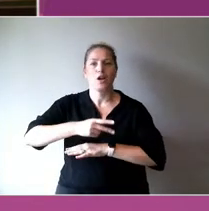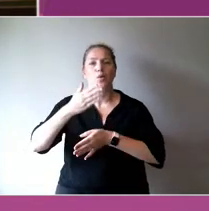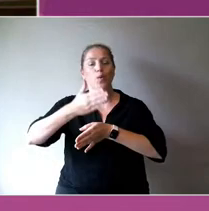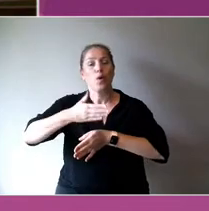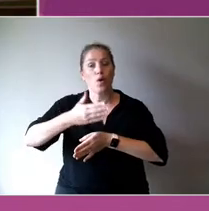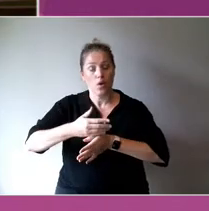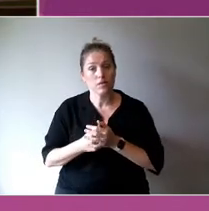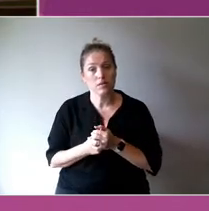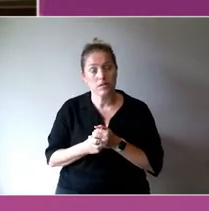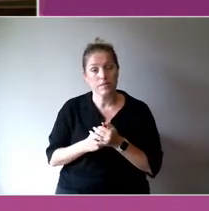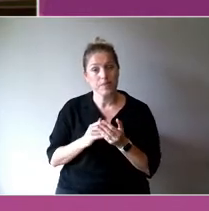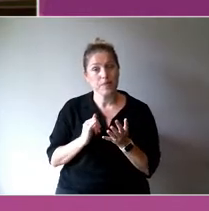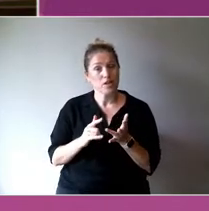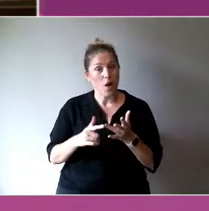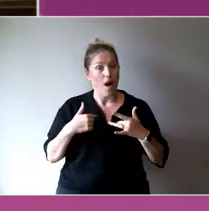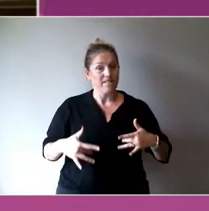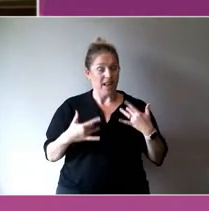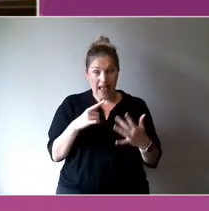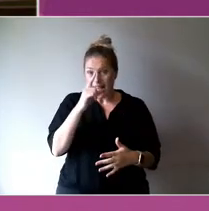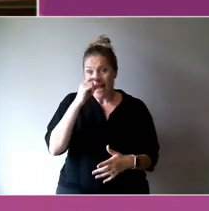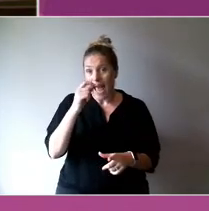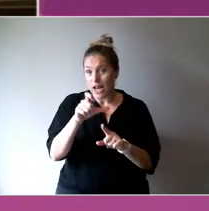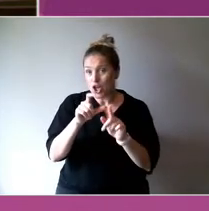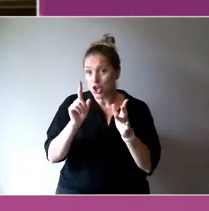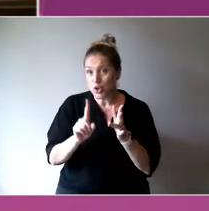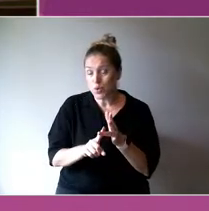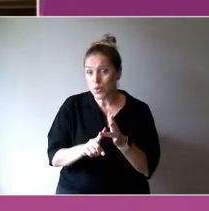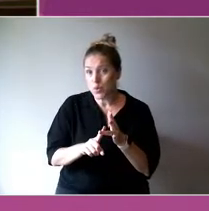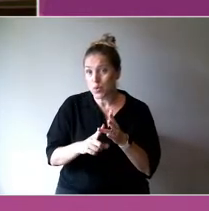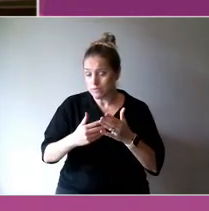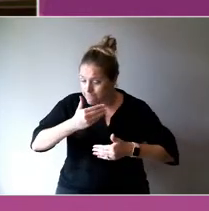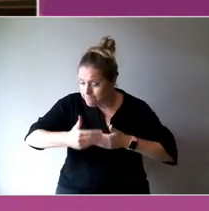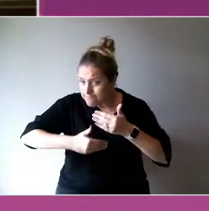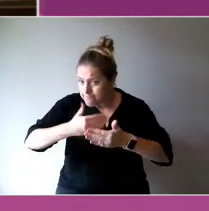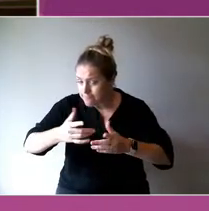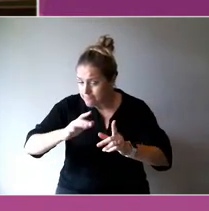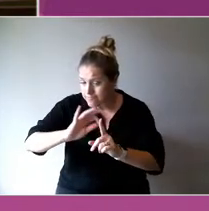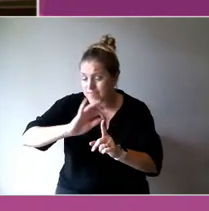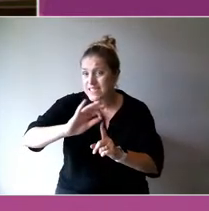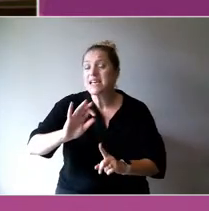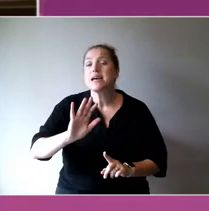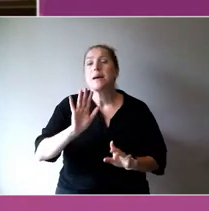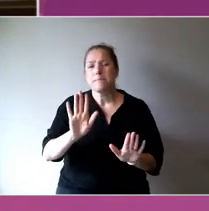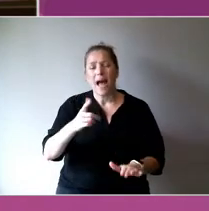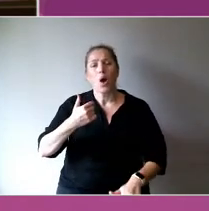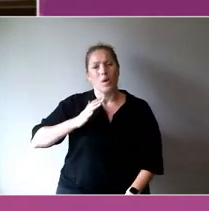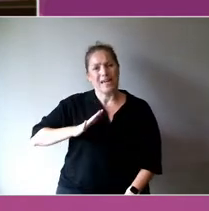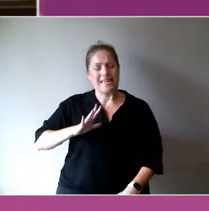But it does take an evidence base that we've often struggled to do. And of course it's complex.